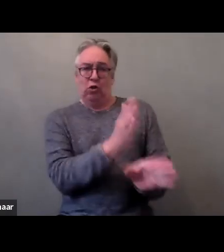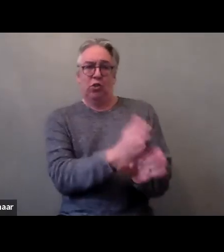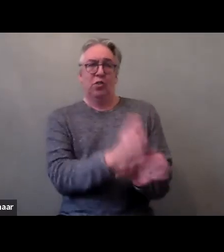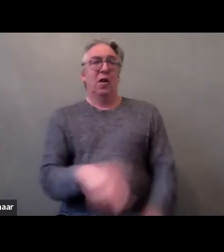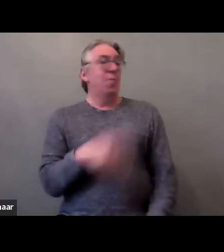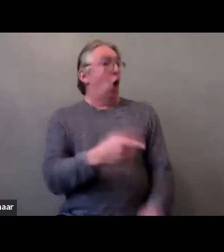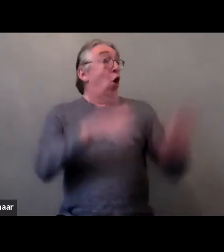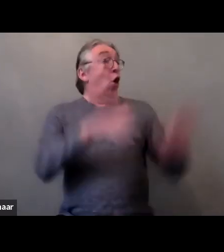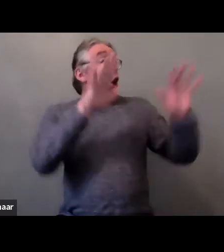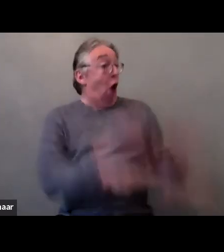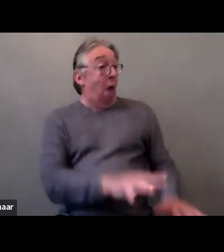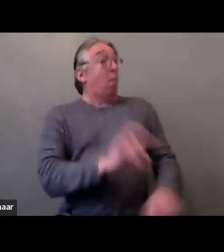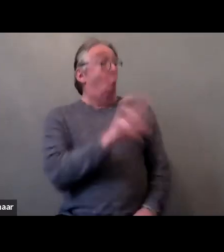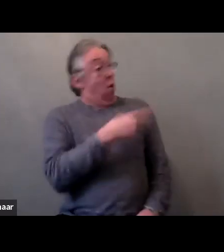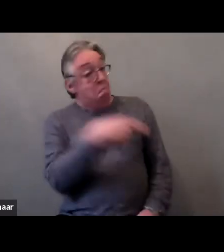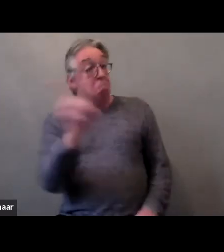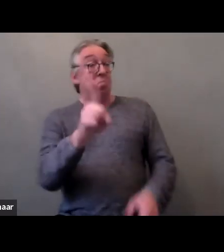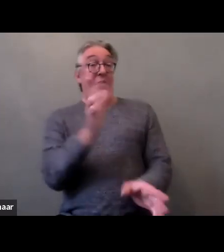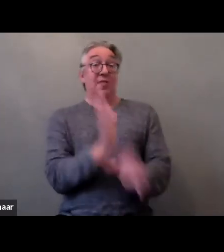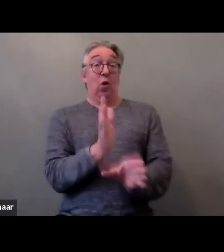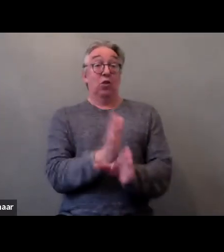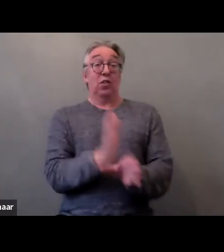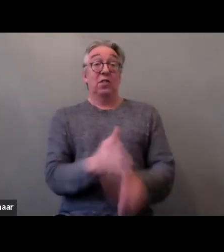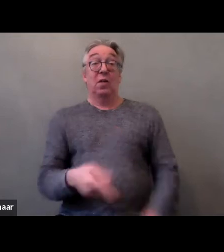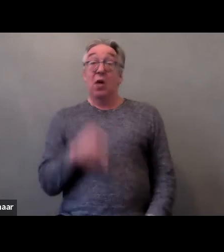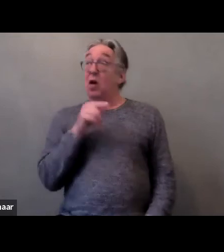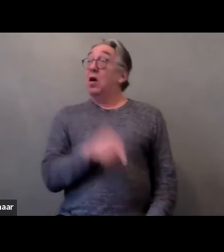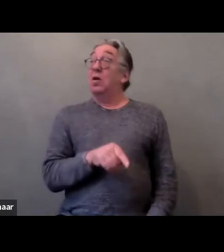When something really happened and she was sent to the psychologist,